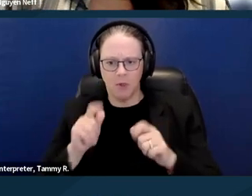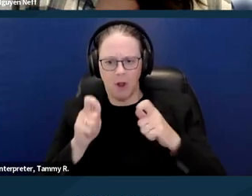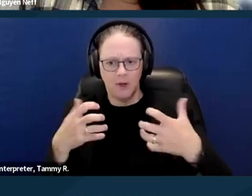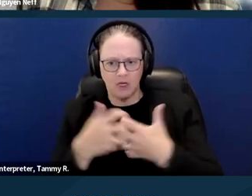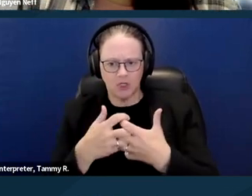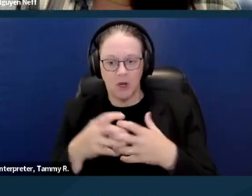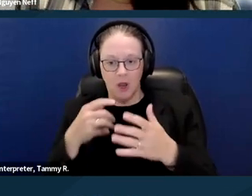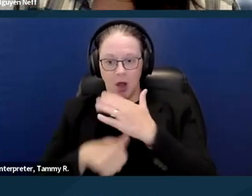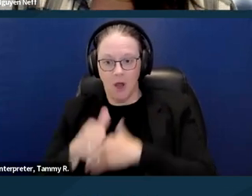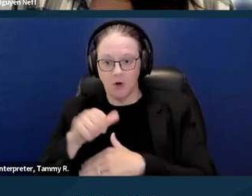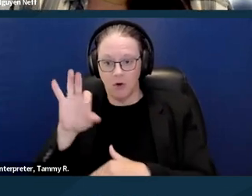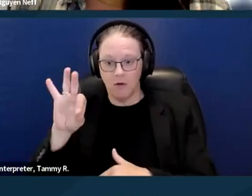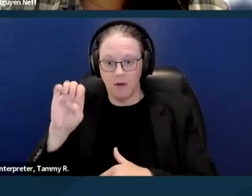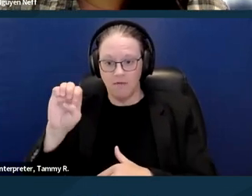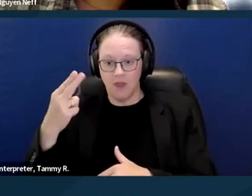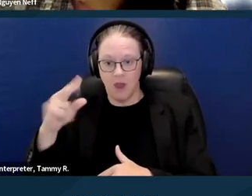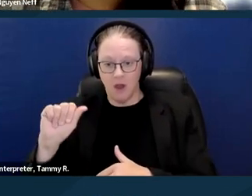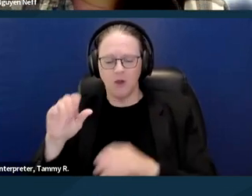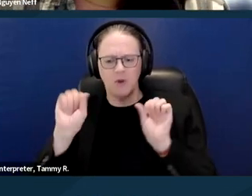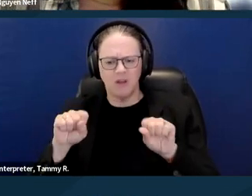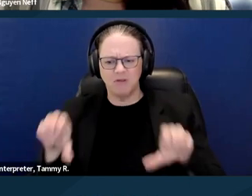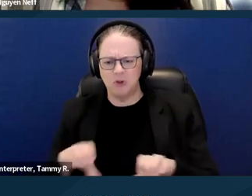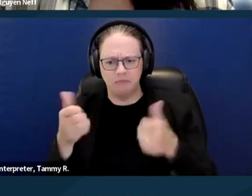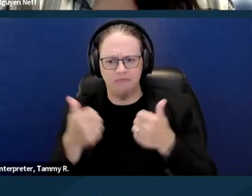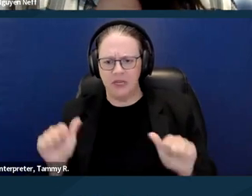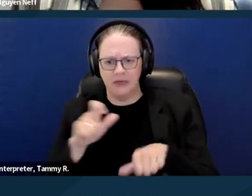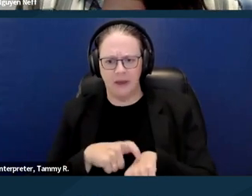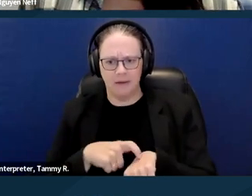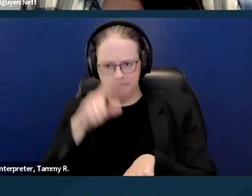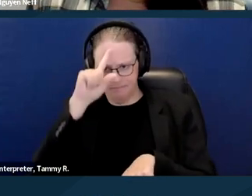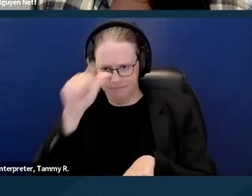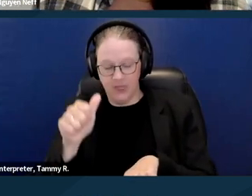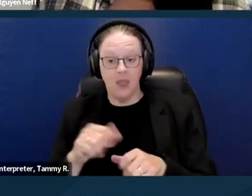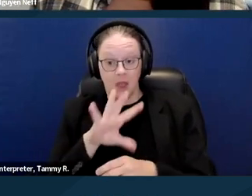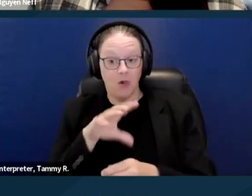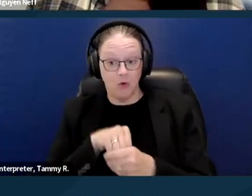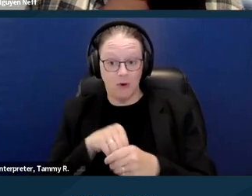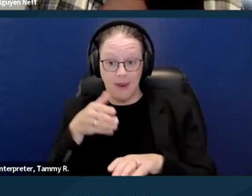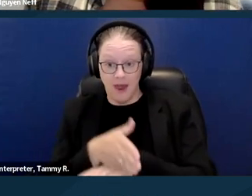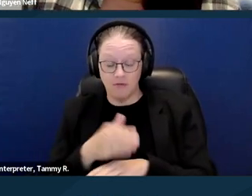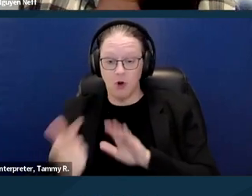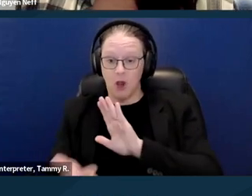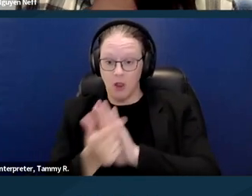you can really make the accomodation at almost any time, including after an unlawful detainer trial,